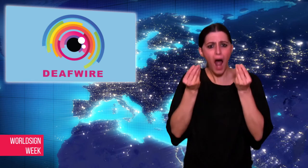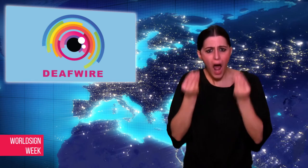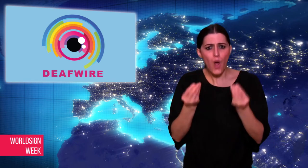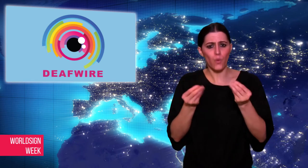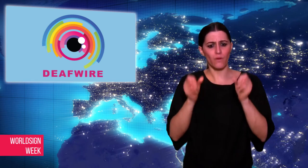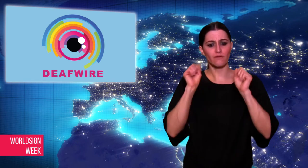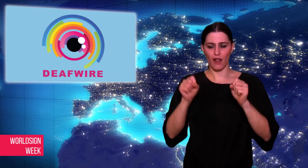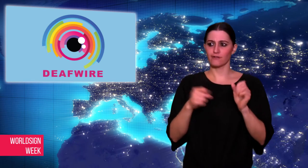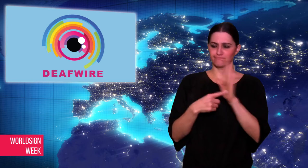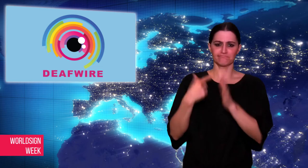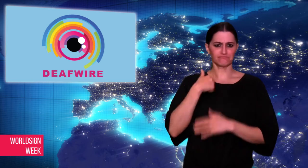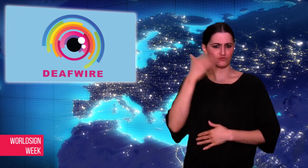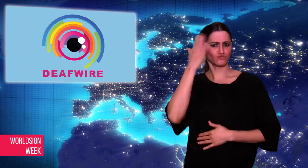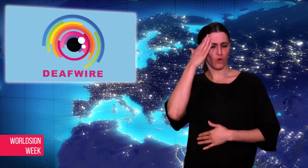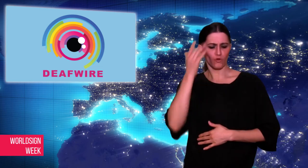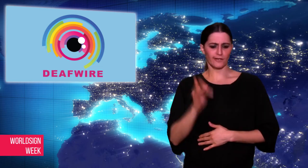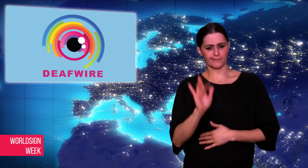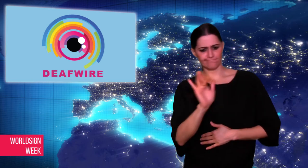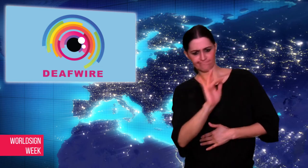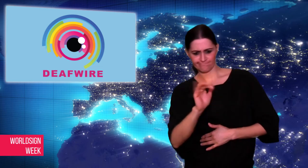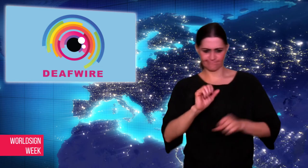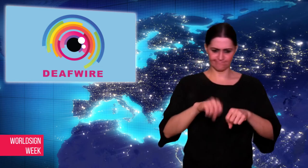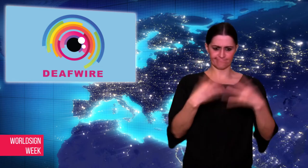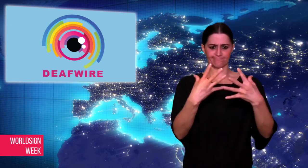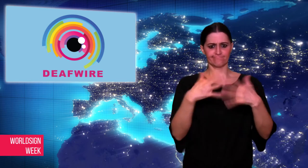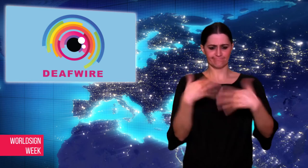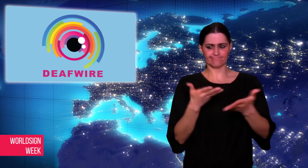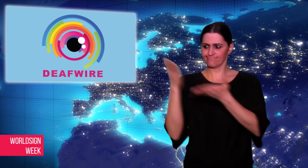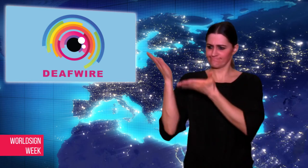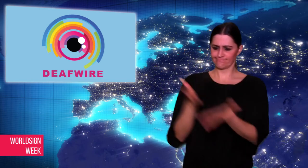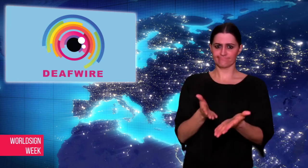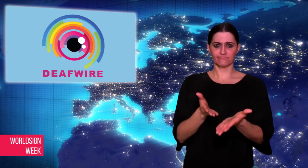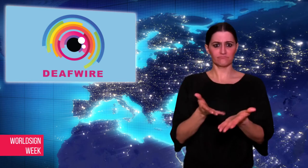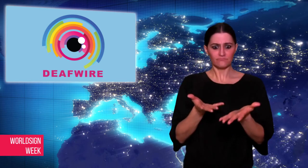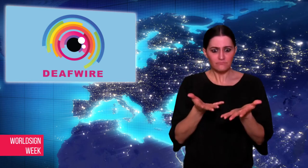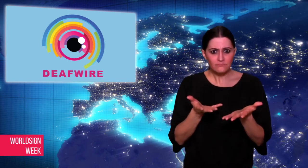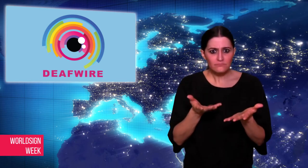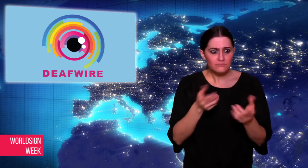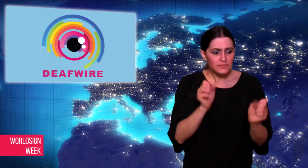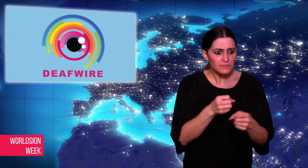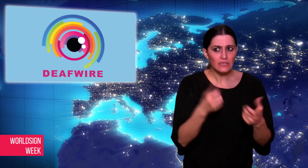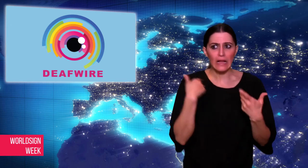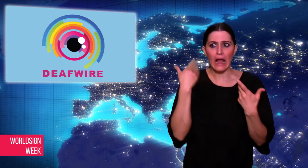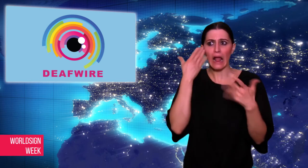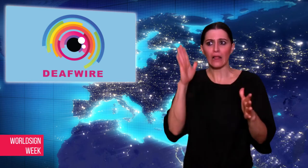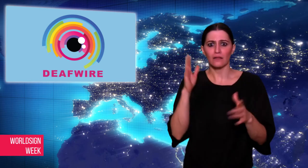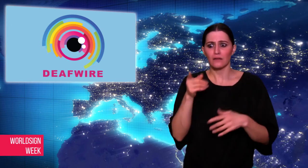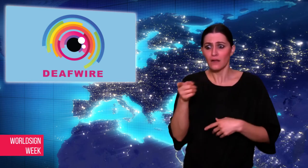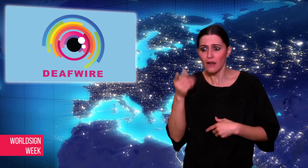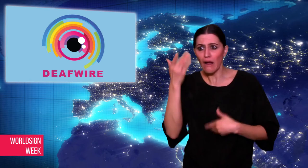place. Other findings were that several